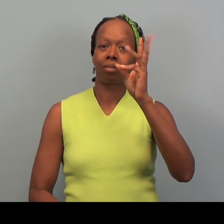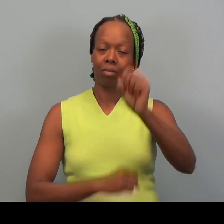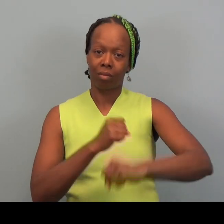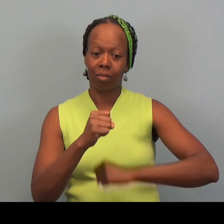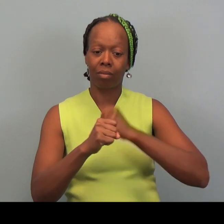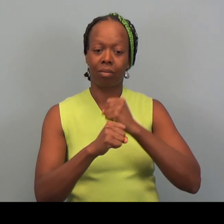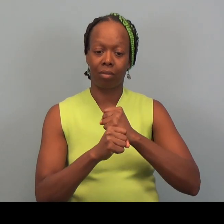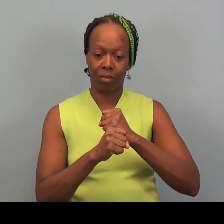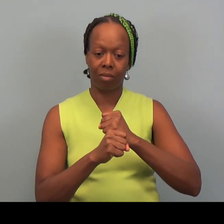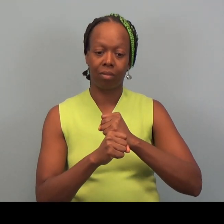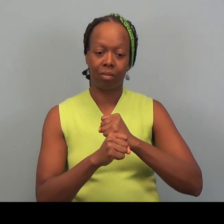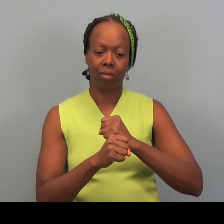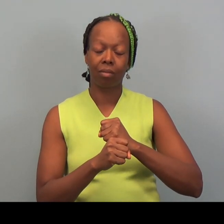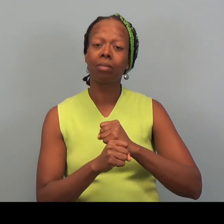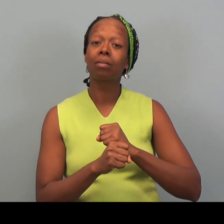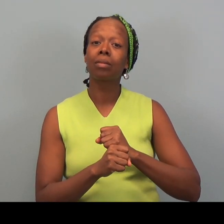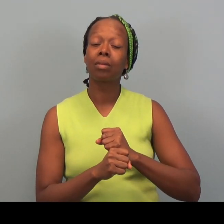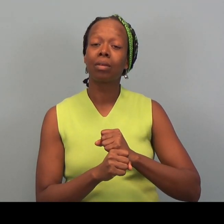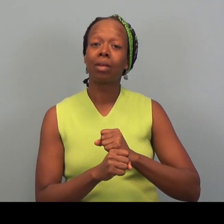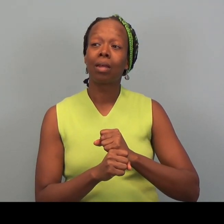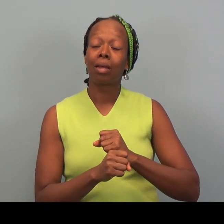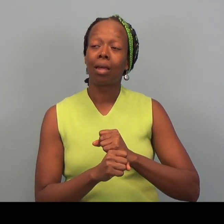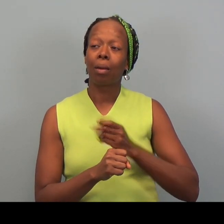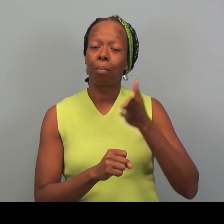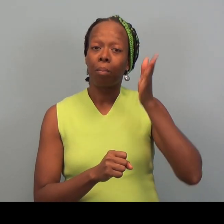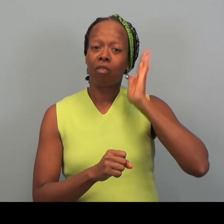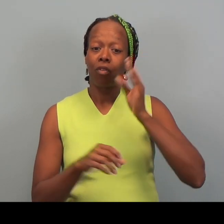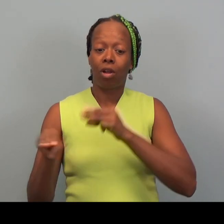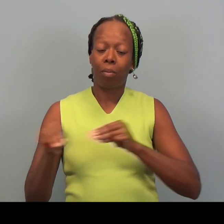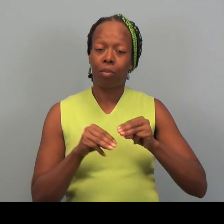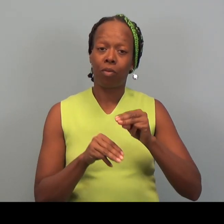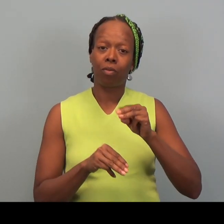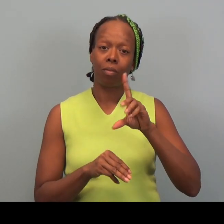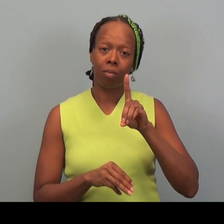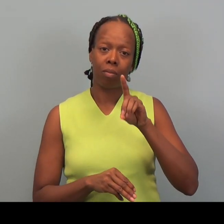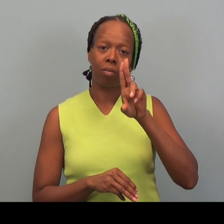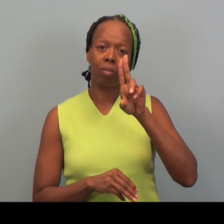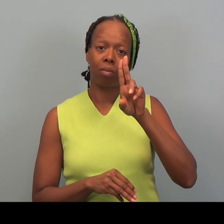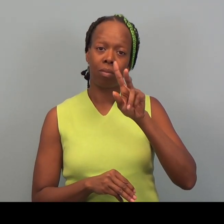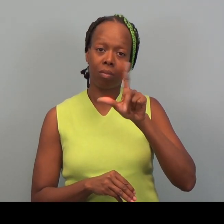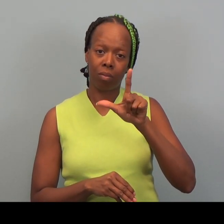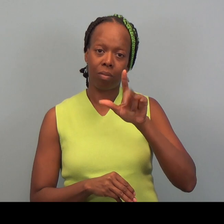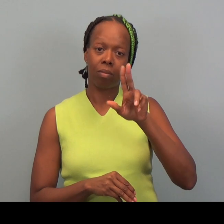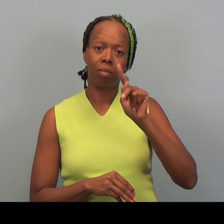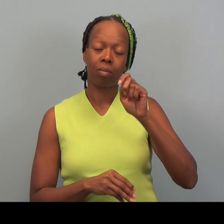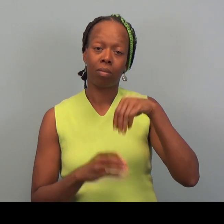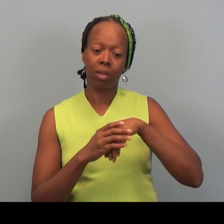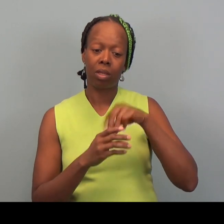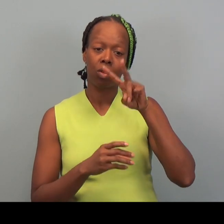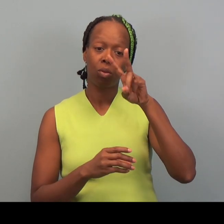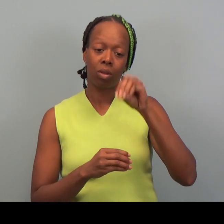before I moved here to Duluth in 2004.